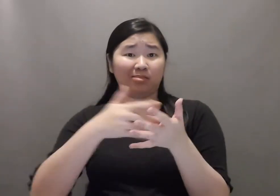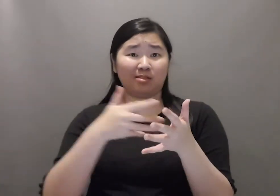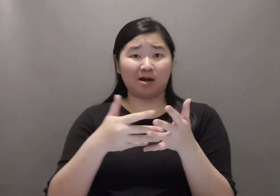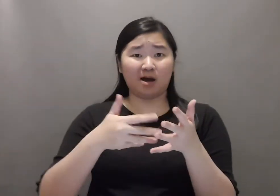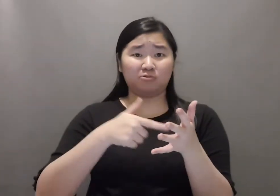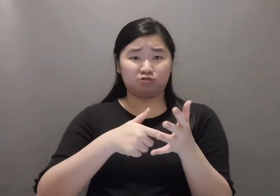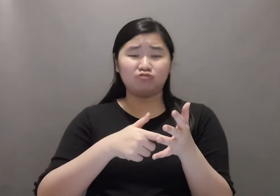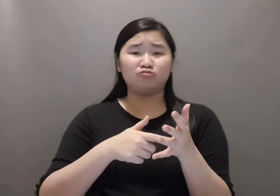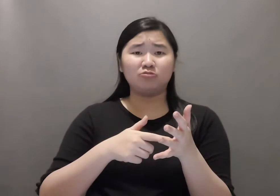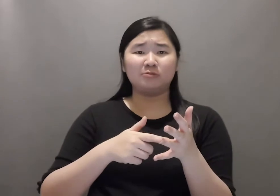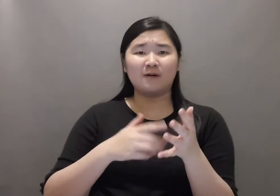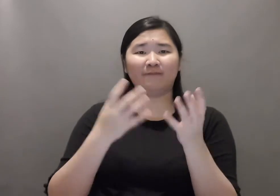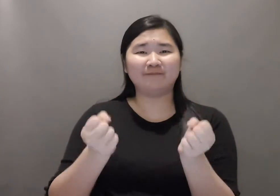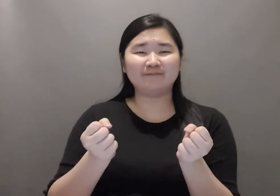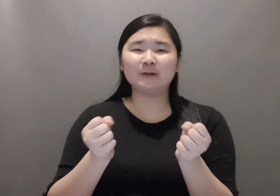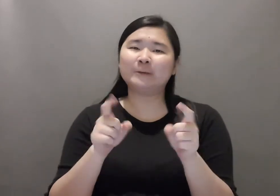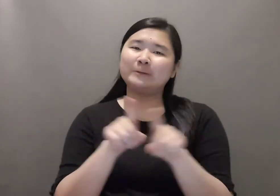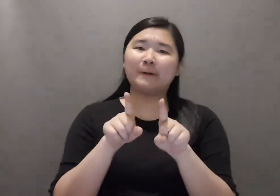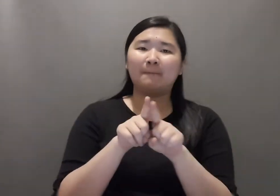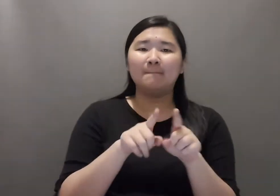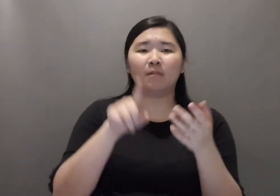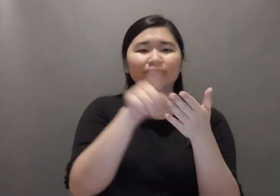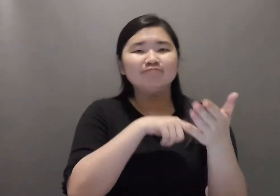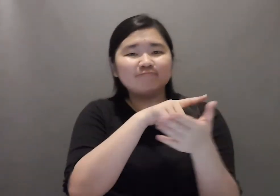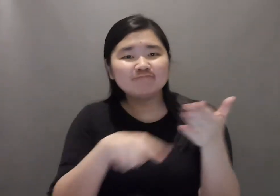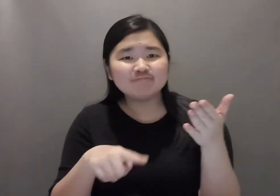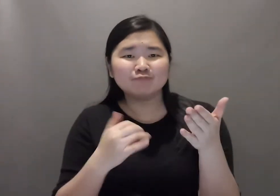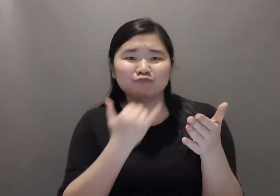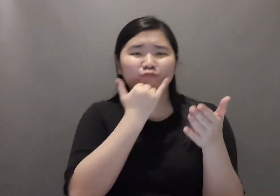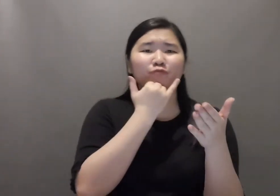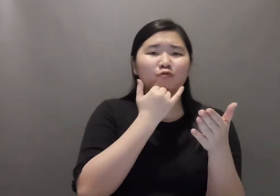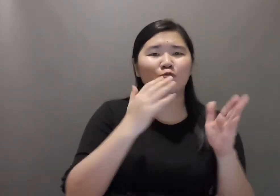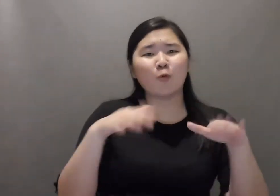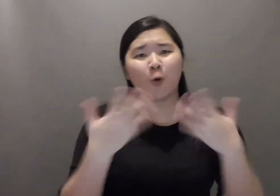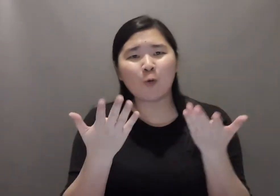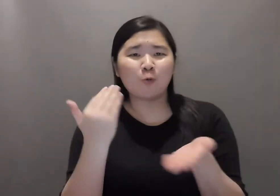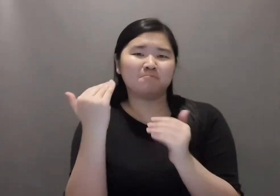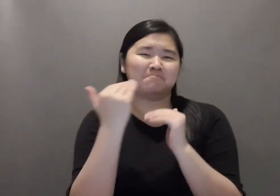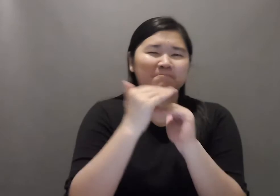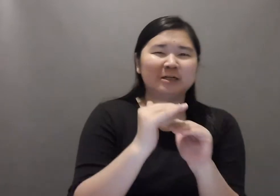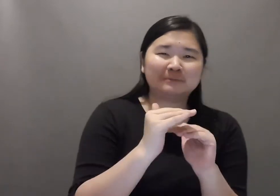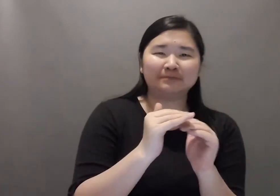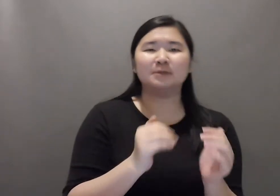production errors in their second languages.